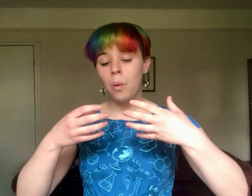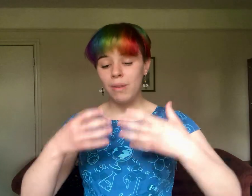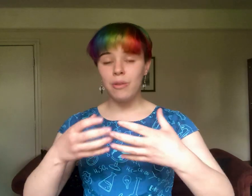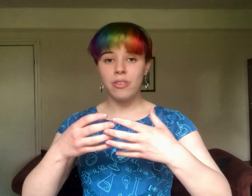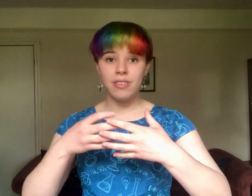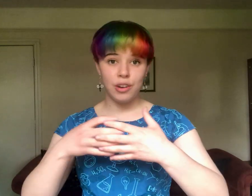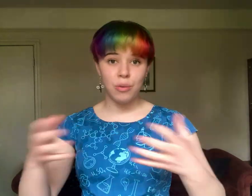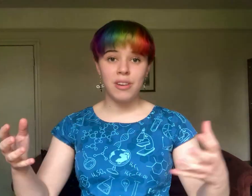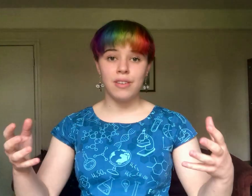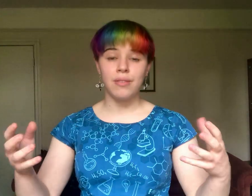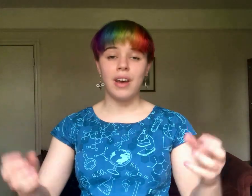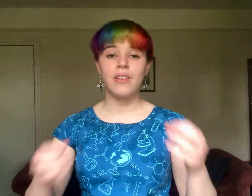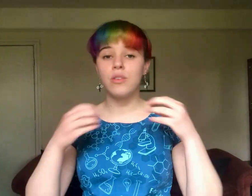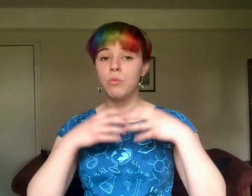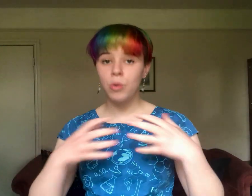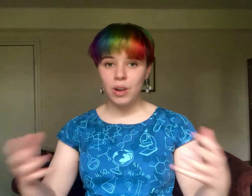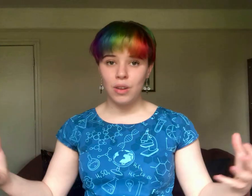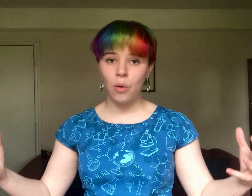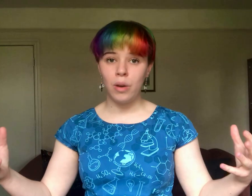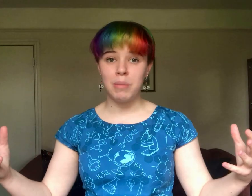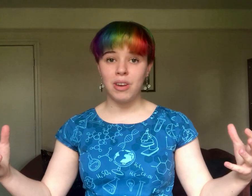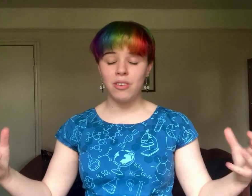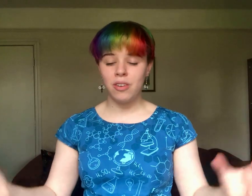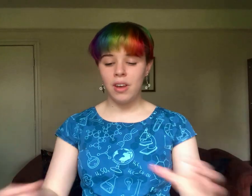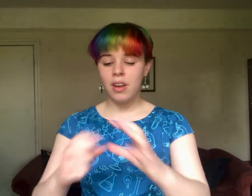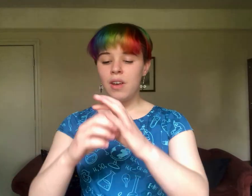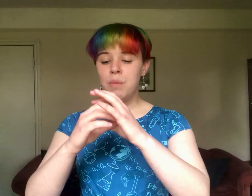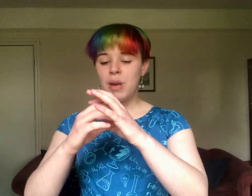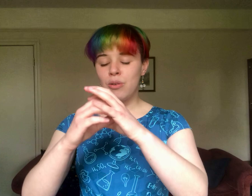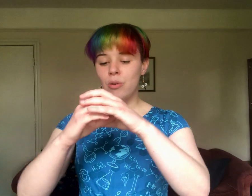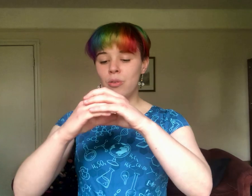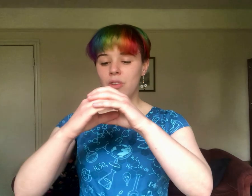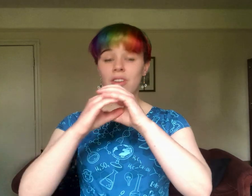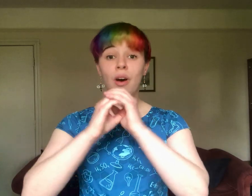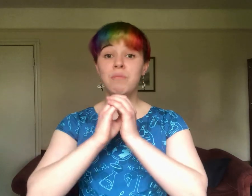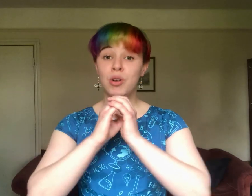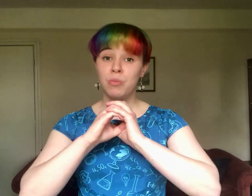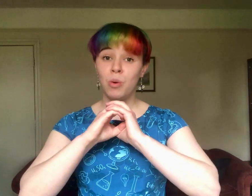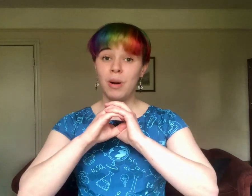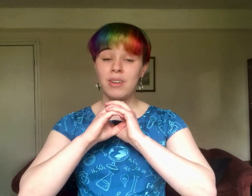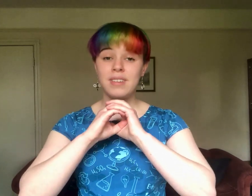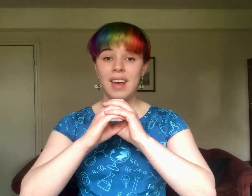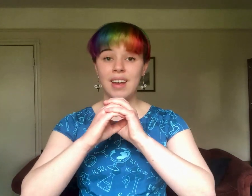without saturation effects ruining the whole image. The pixels are much more well contained